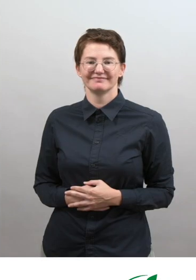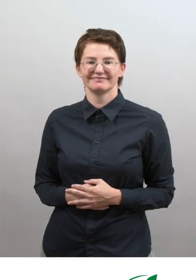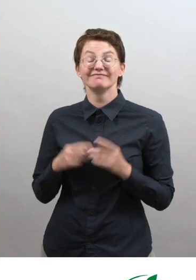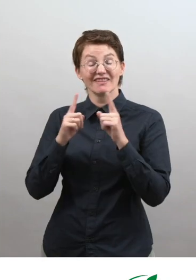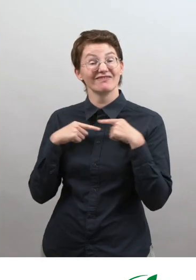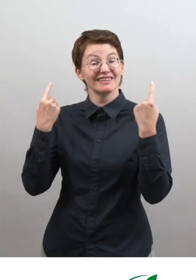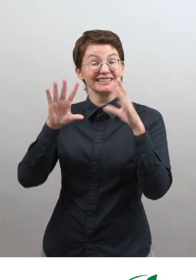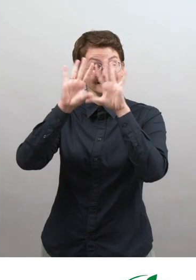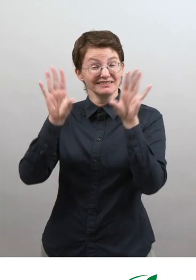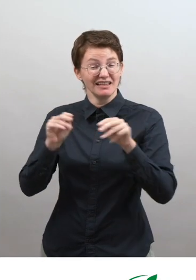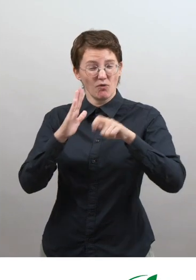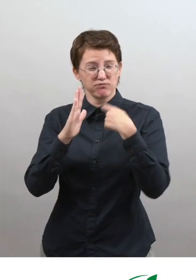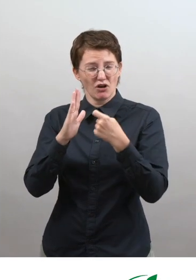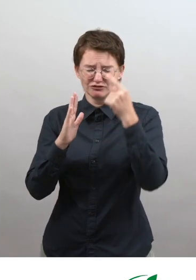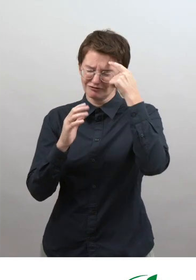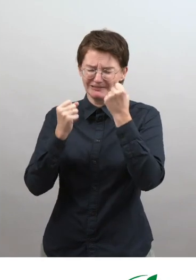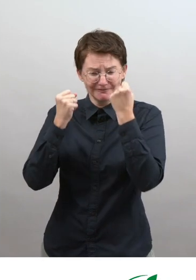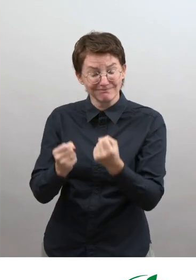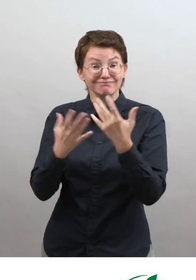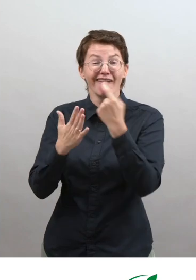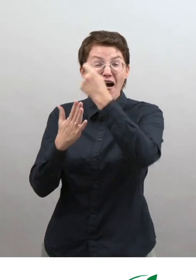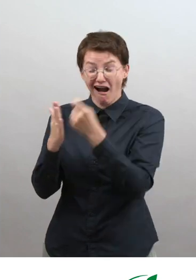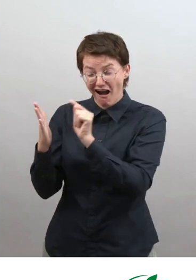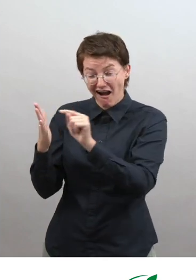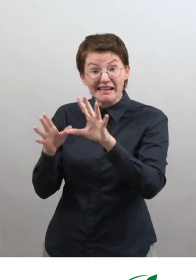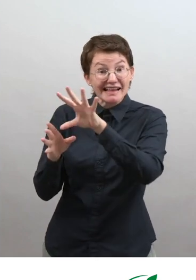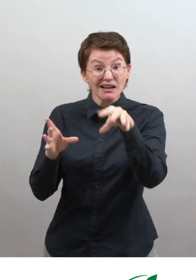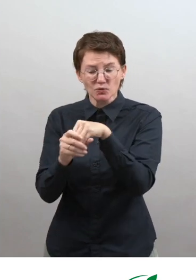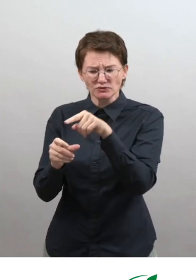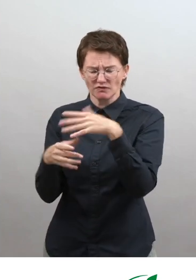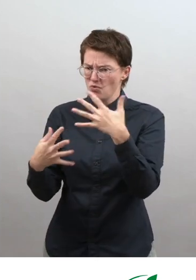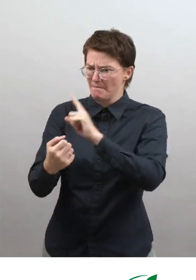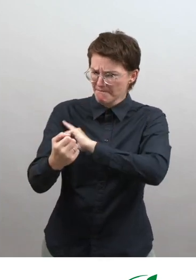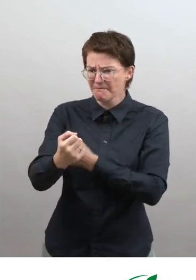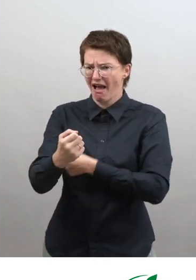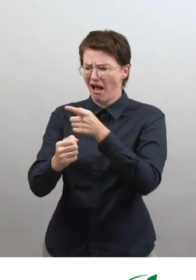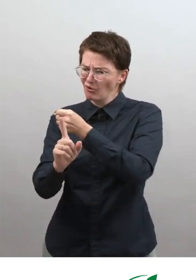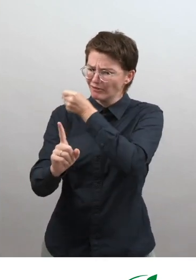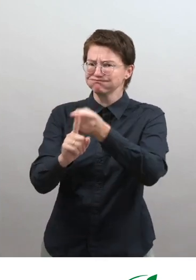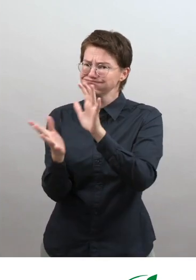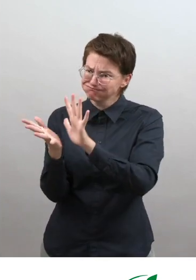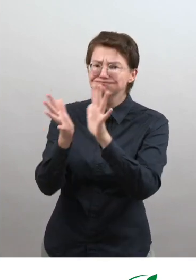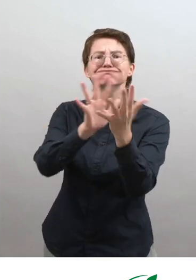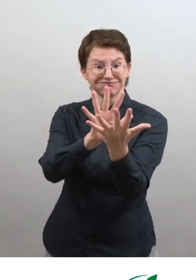We at Zero Project believe in the transformative power of inclusive arts, and this is why we have artists from different genres